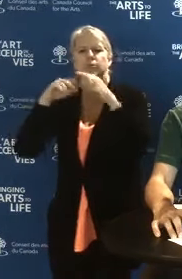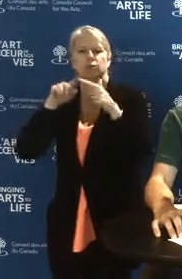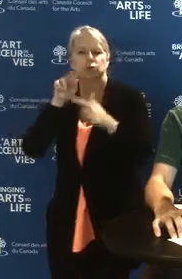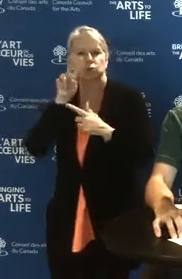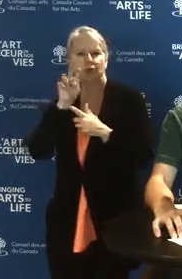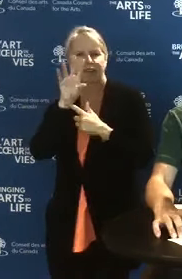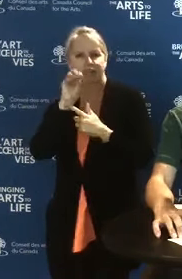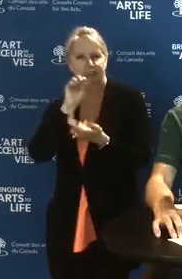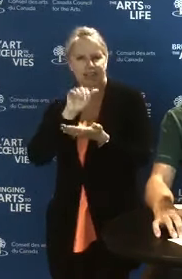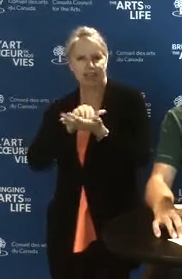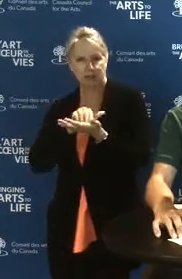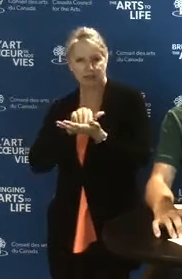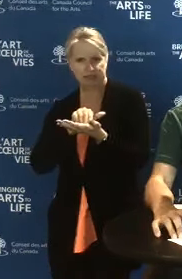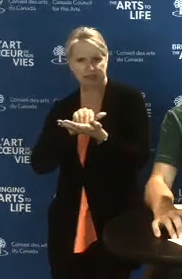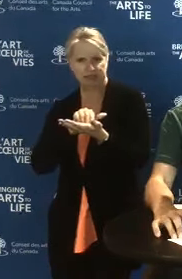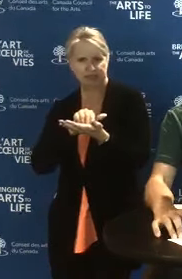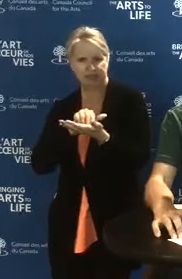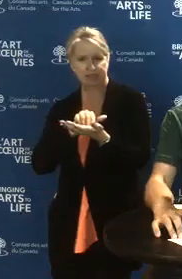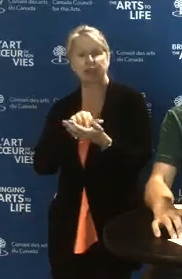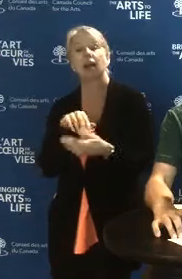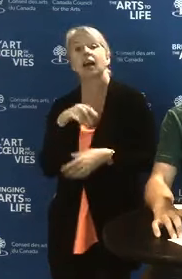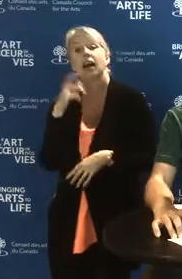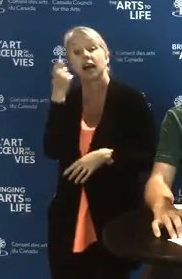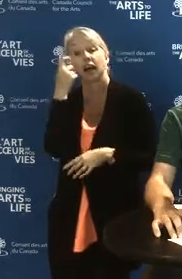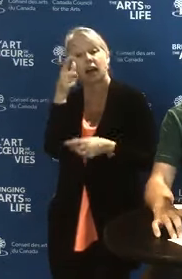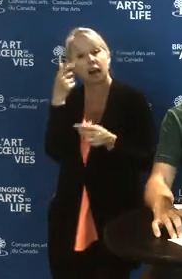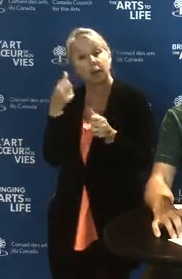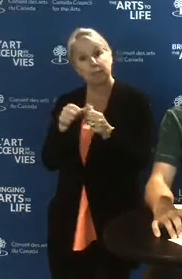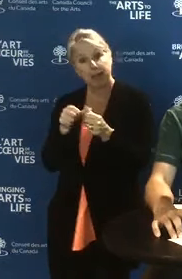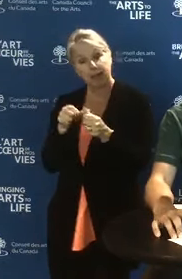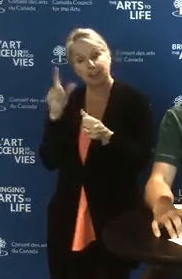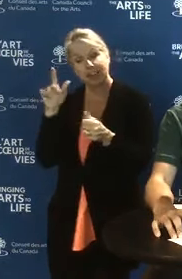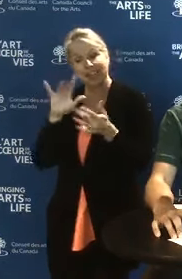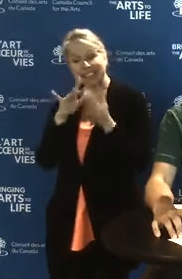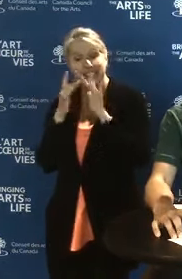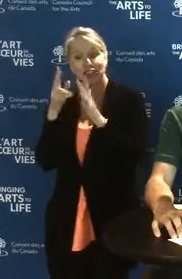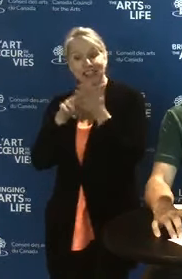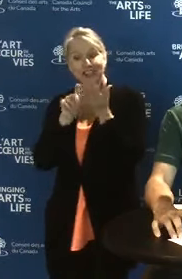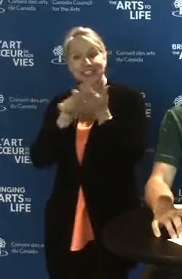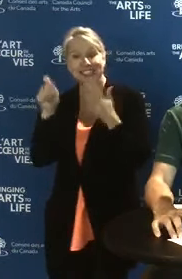Remember, for a digital literacy and intelligence initiative request